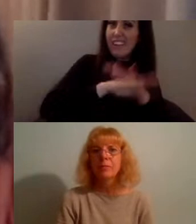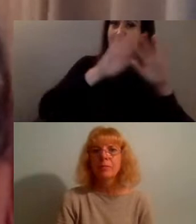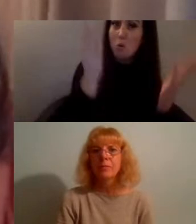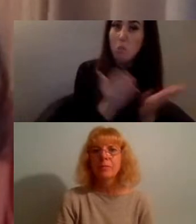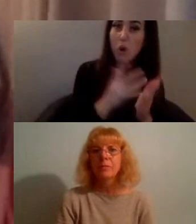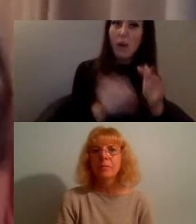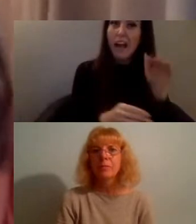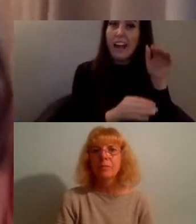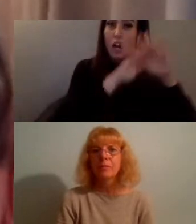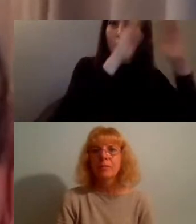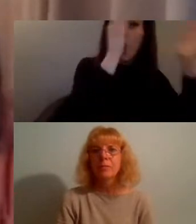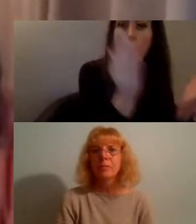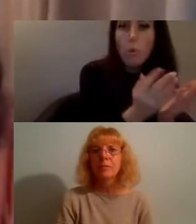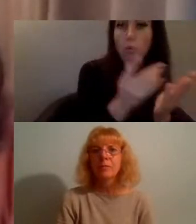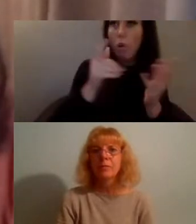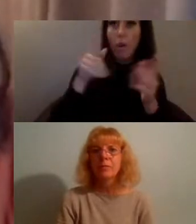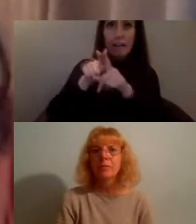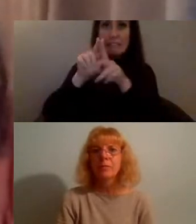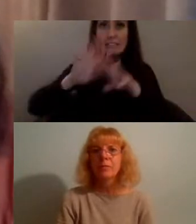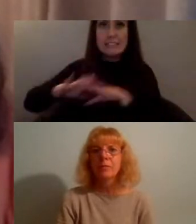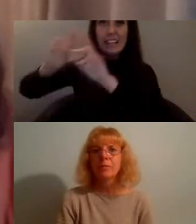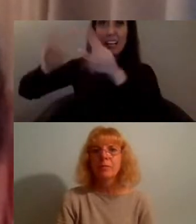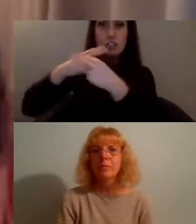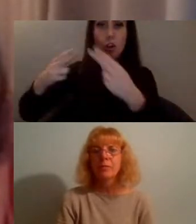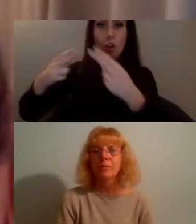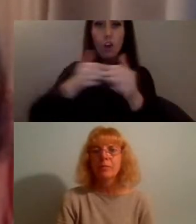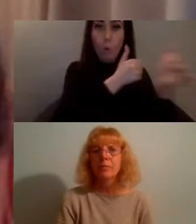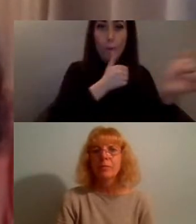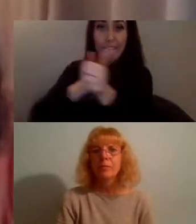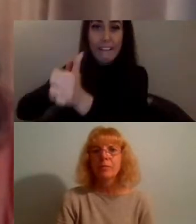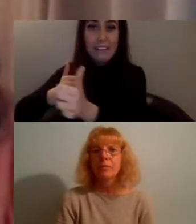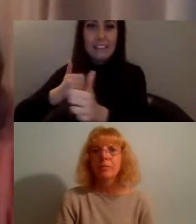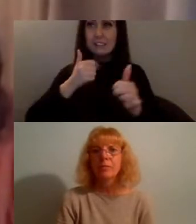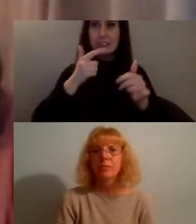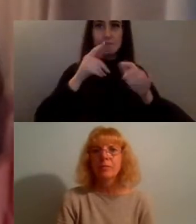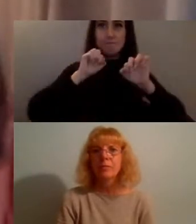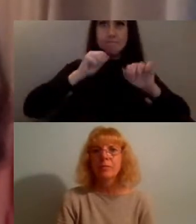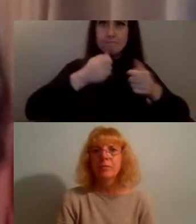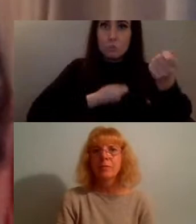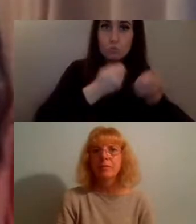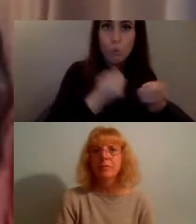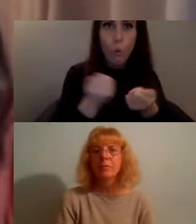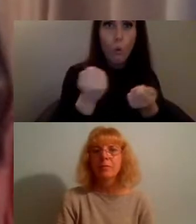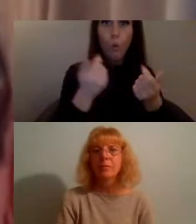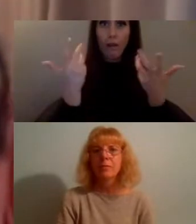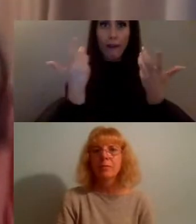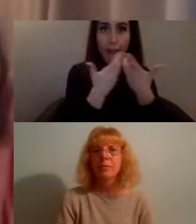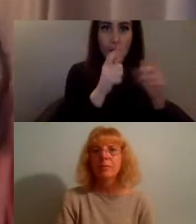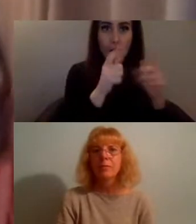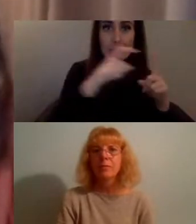have the monopoly on how we experience digital digital innovation and often they perpetuate the